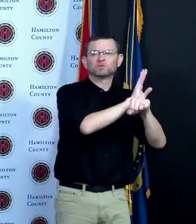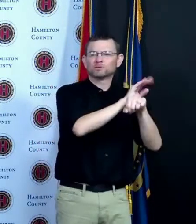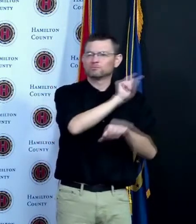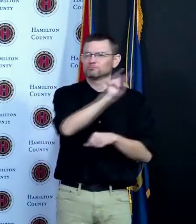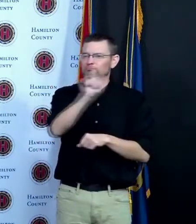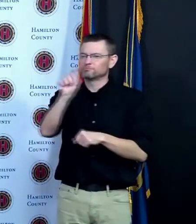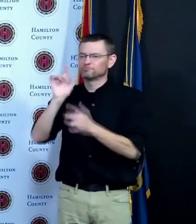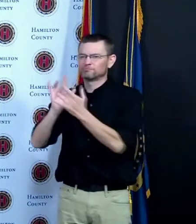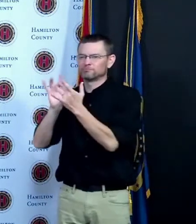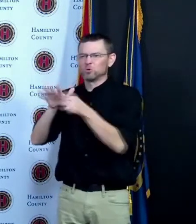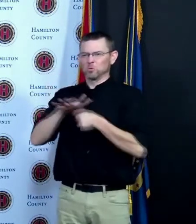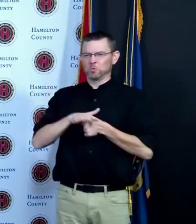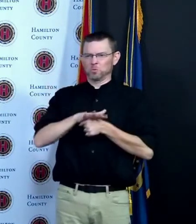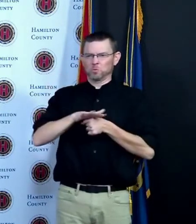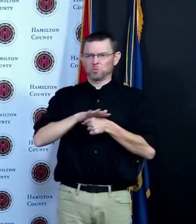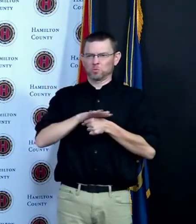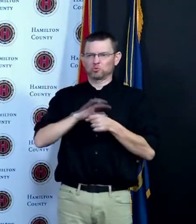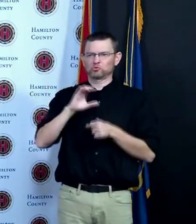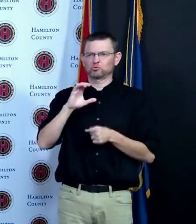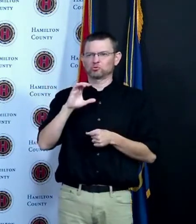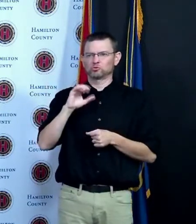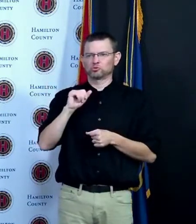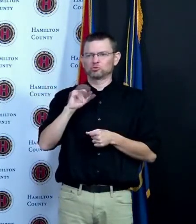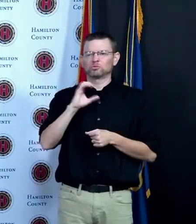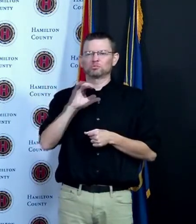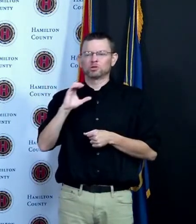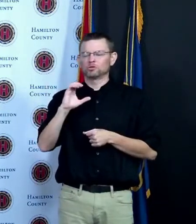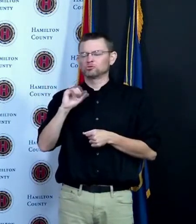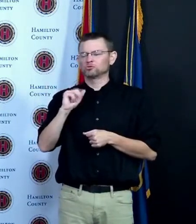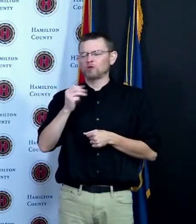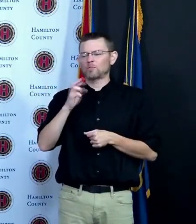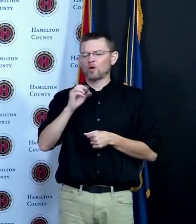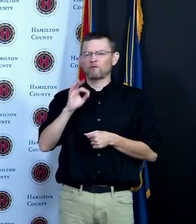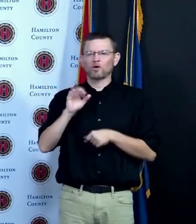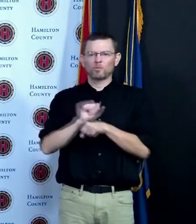including the Cincinnati Regional Chamber but also all those local chambers that are outside the city